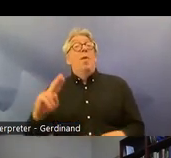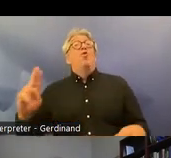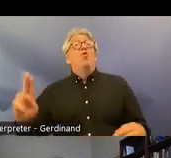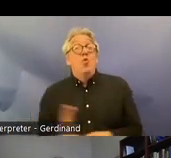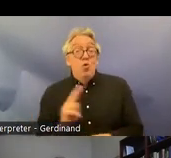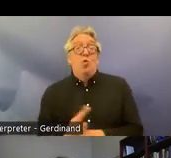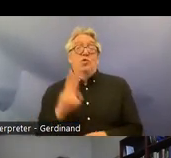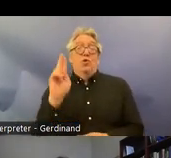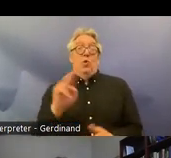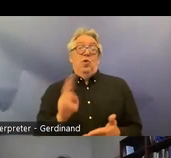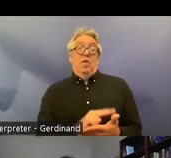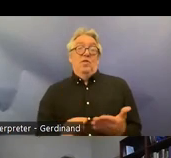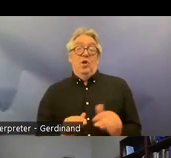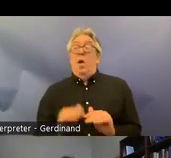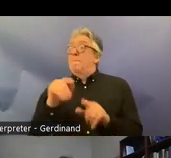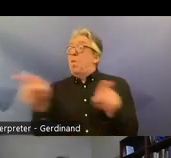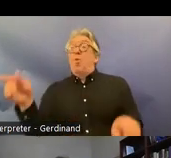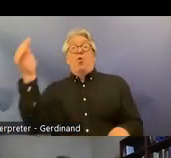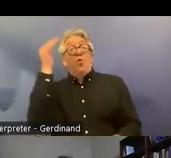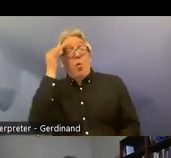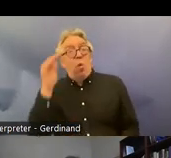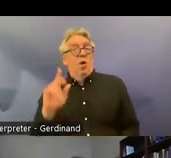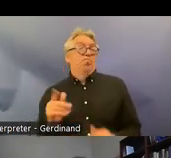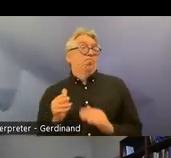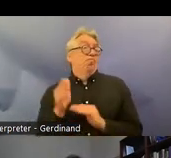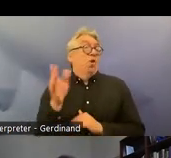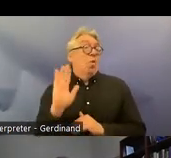of the convention there will be more discussion about what the convention